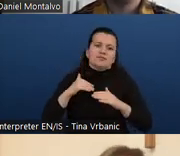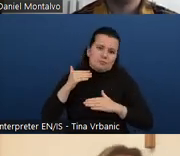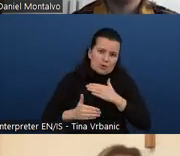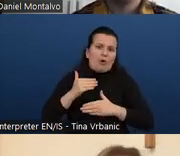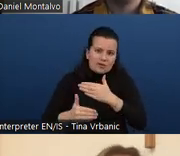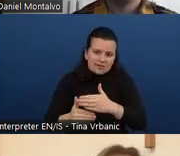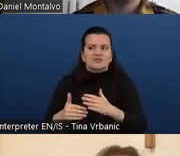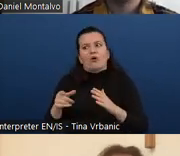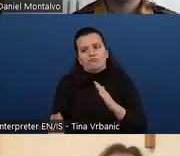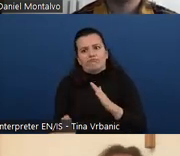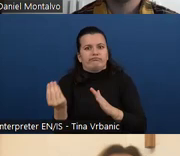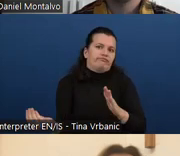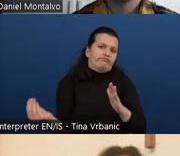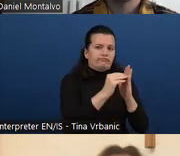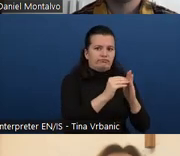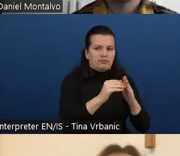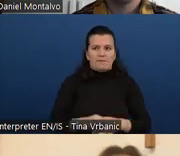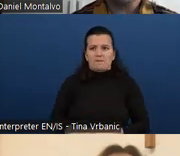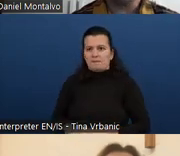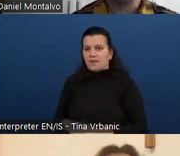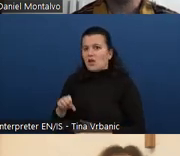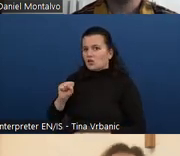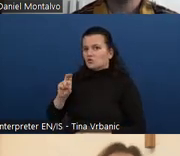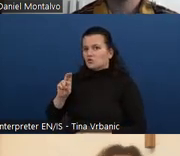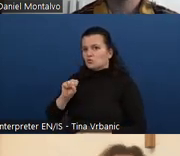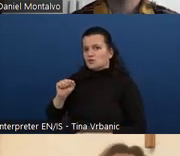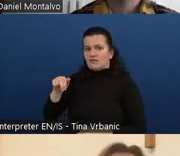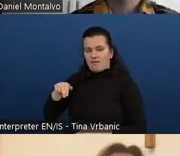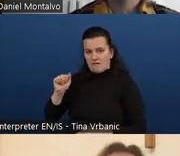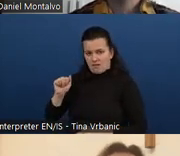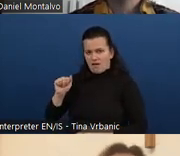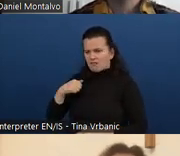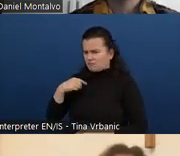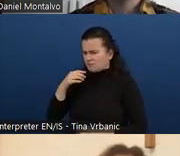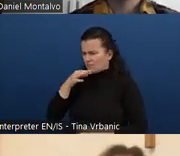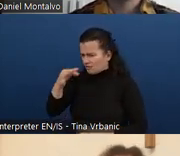or another kind of funding to make a bigger update or a kind of redesign of the courses